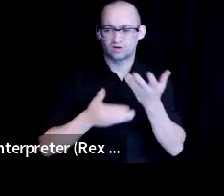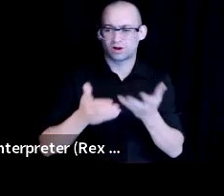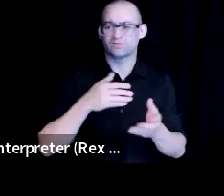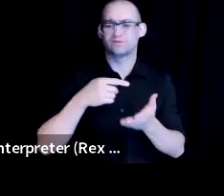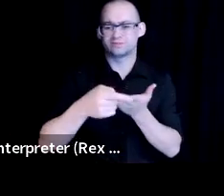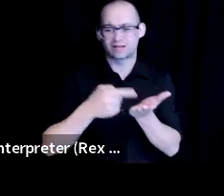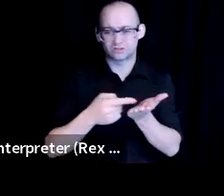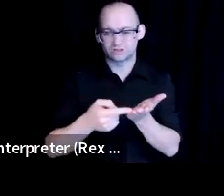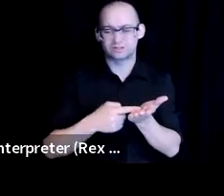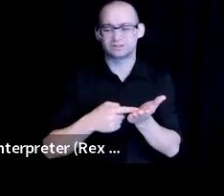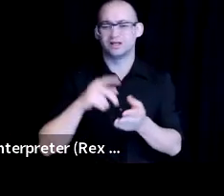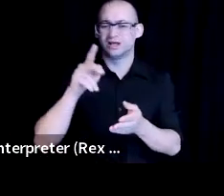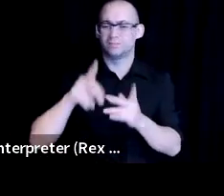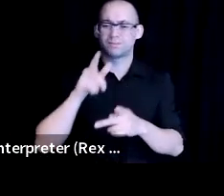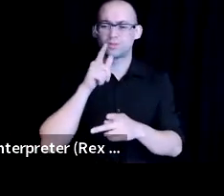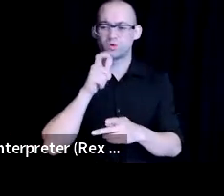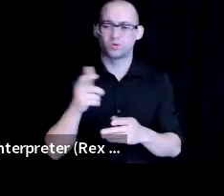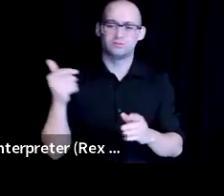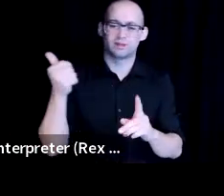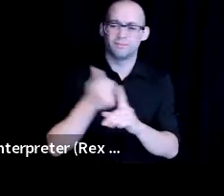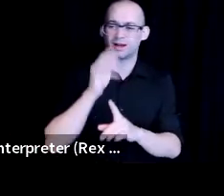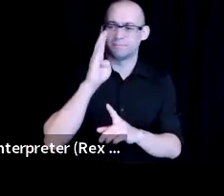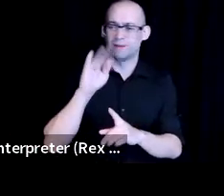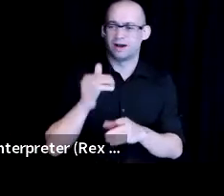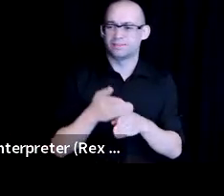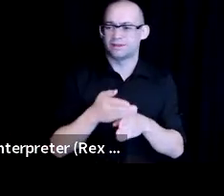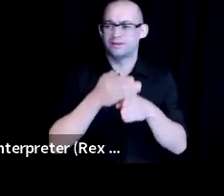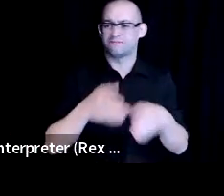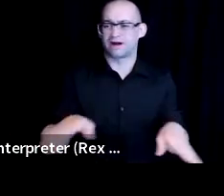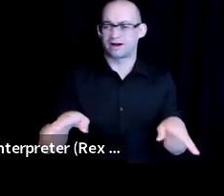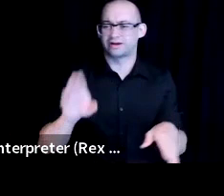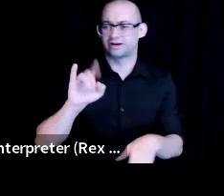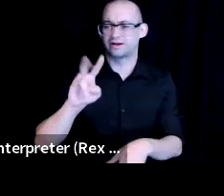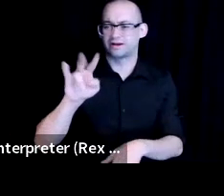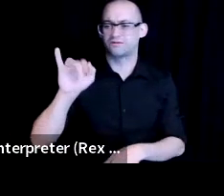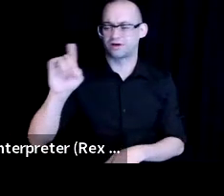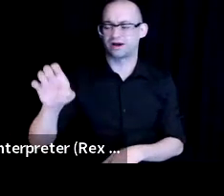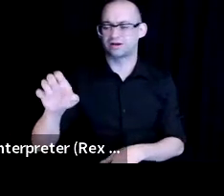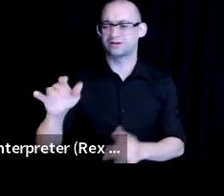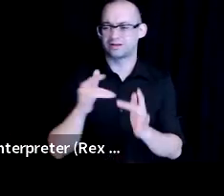by the digital divide and include discussion with you all and wrap up with calls to action